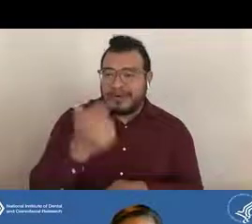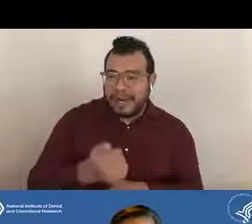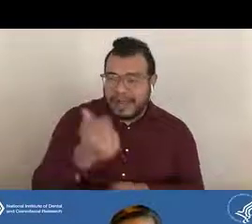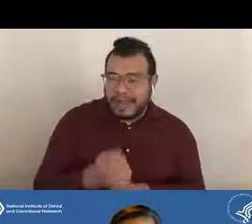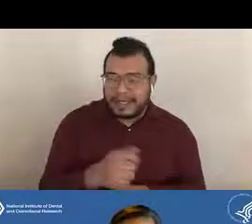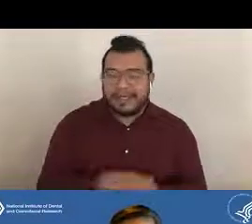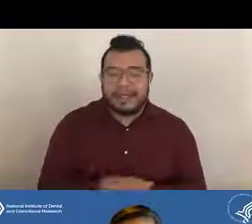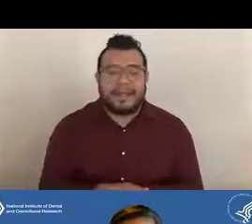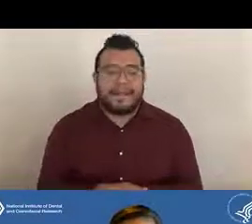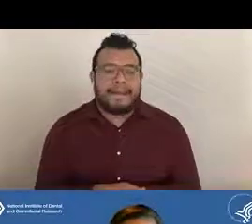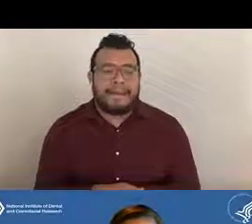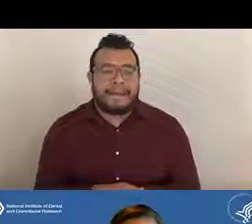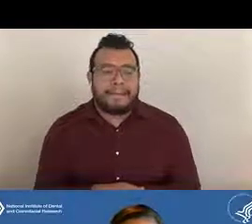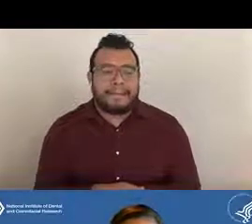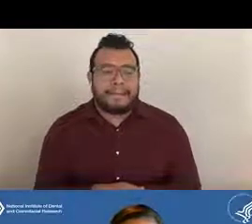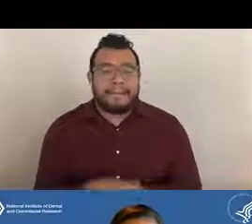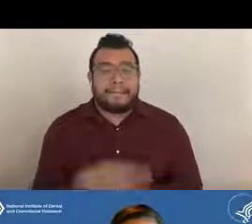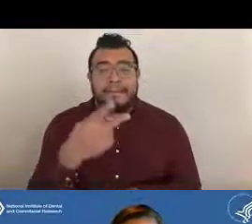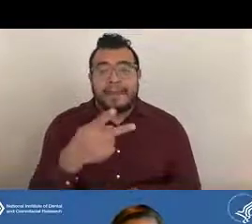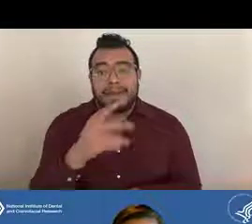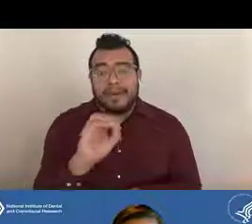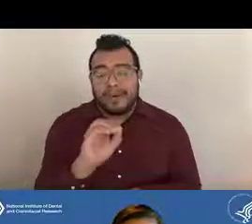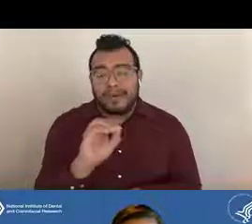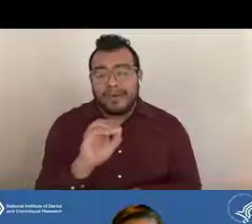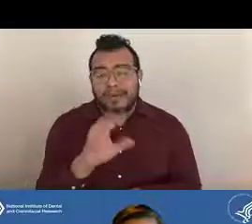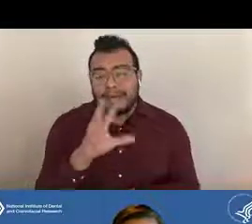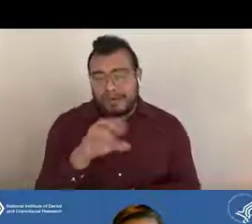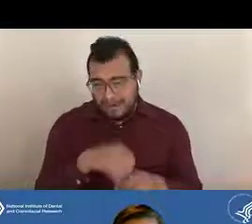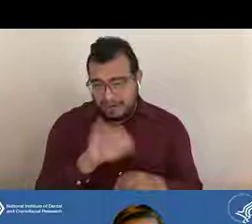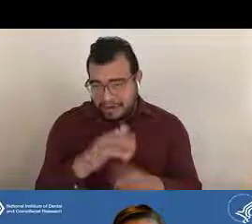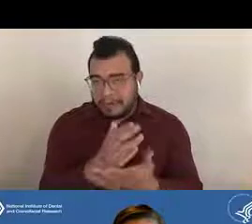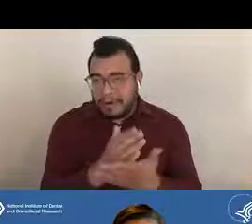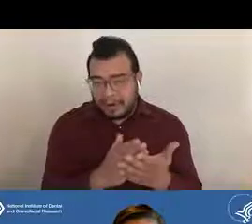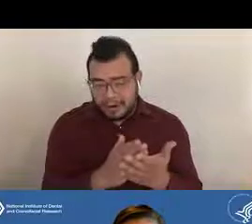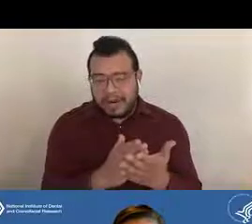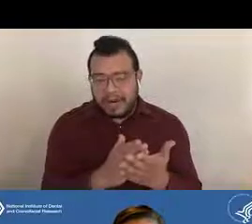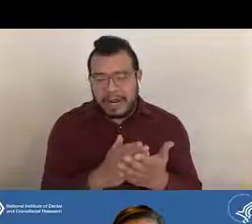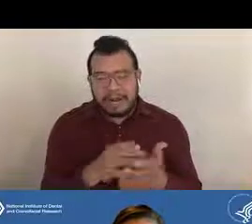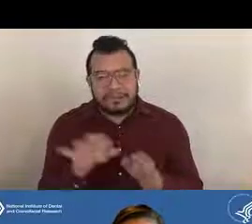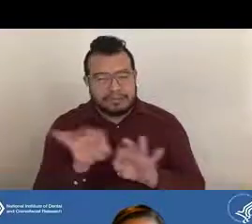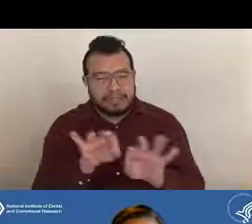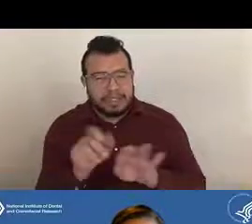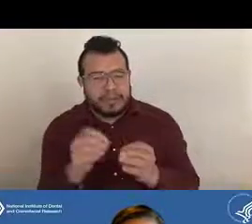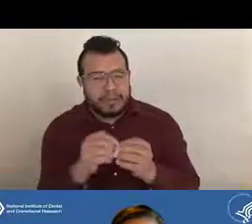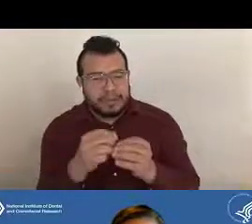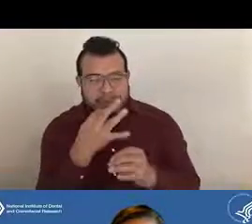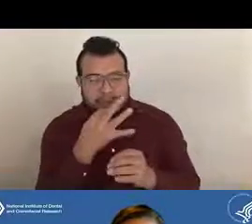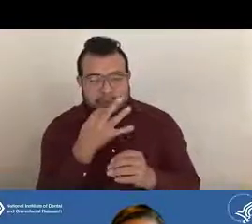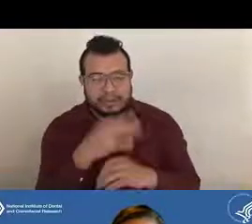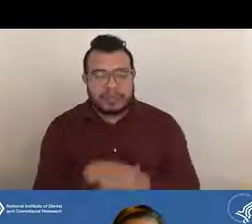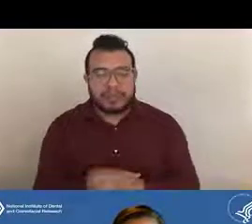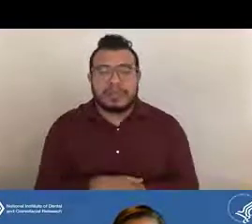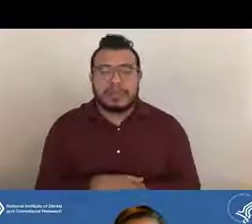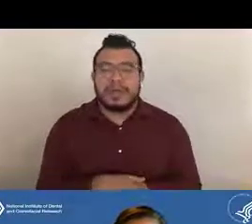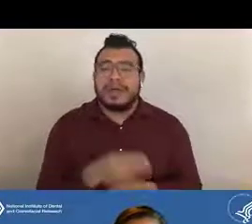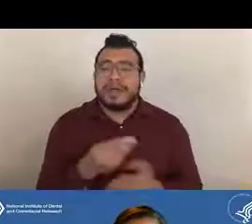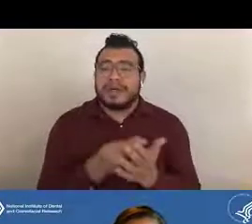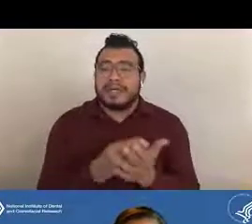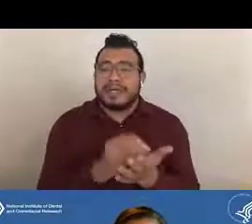program officers can be involved in that stage which I'll get to on the next slide. For funding opportunities, program officers